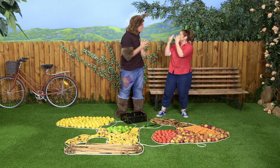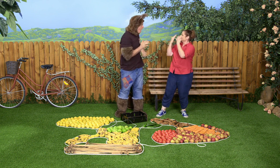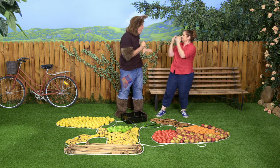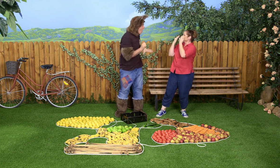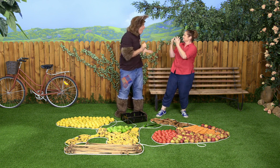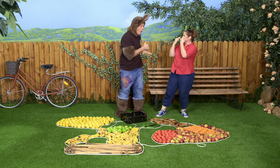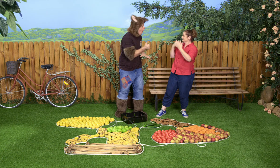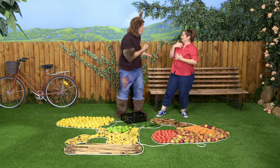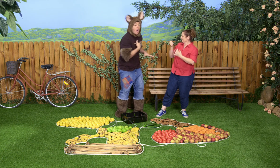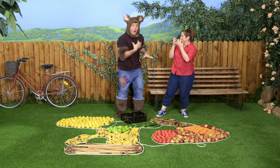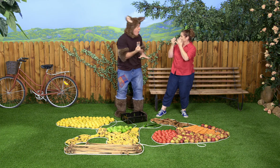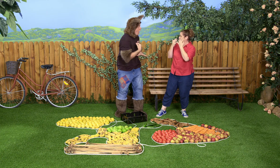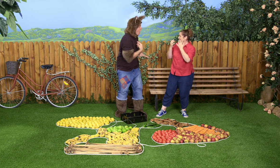Me too!